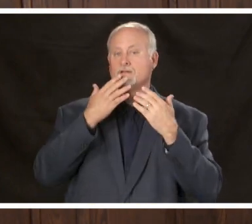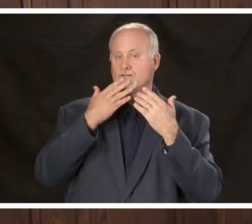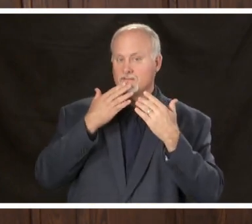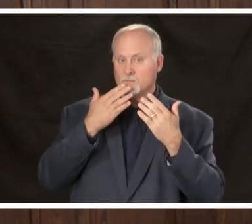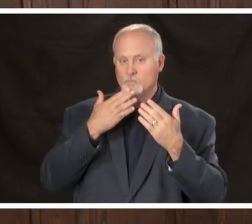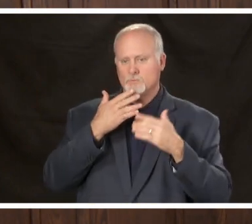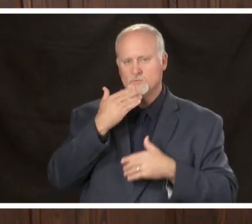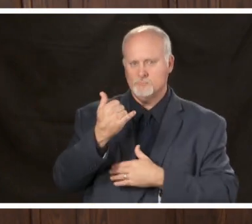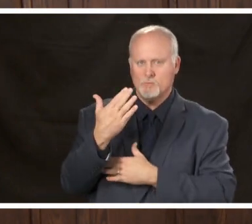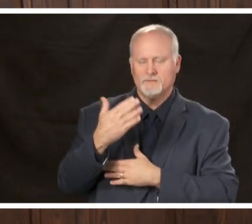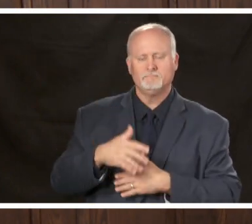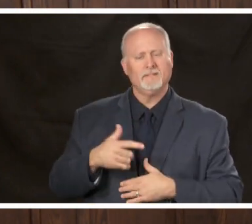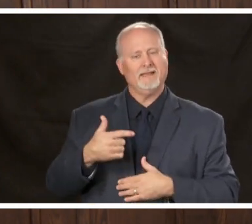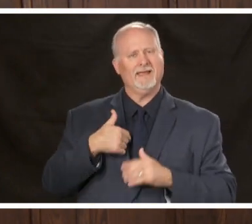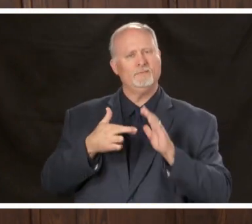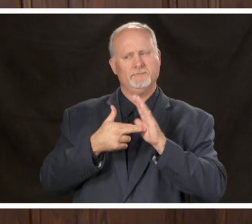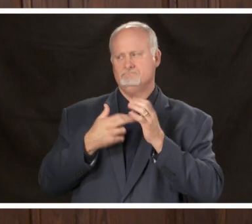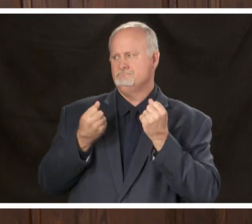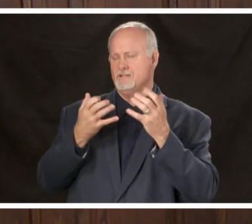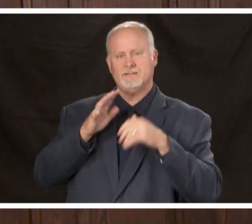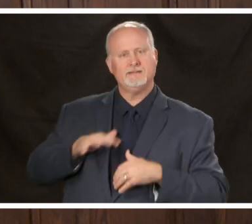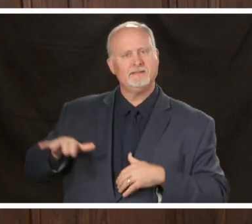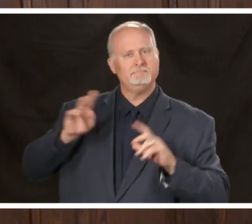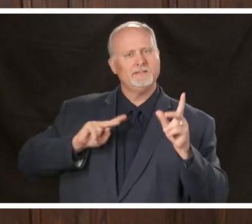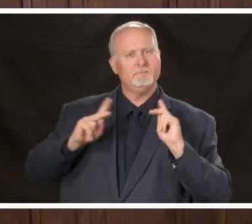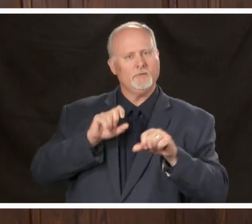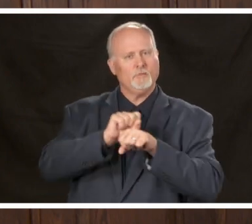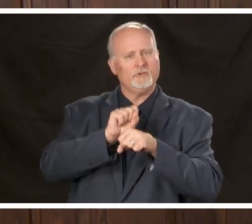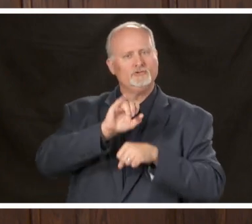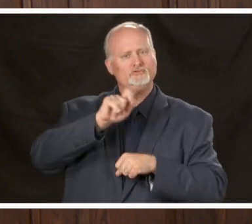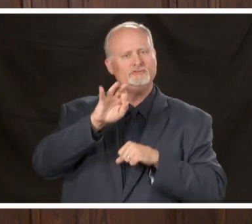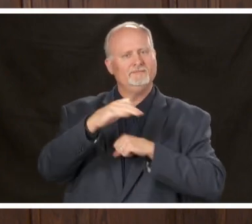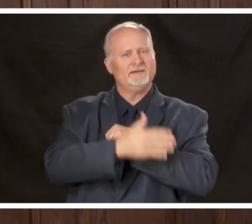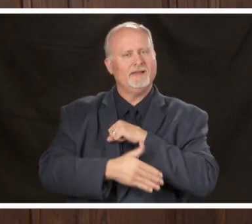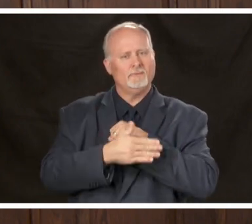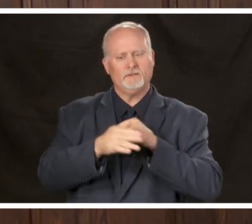represent many people who are working in the Jefferson County unified command for